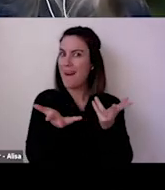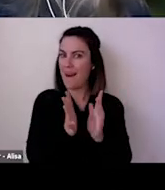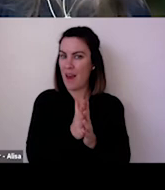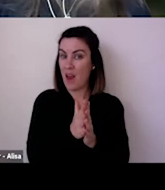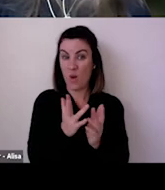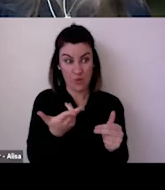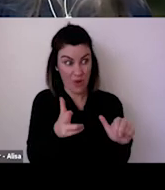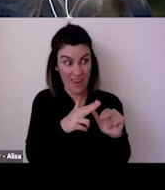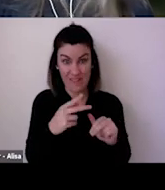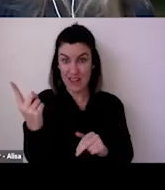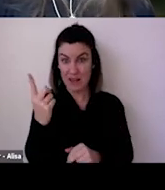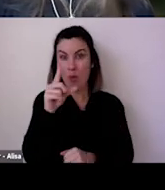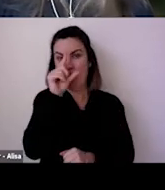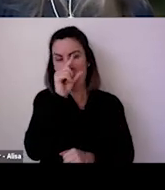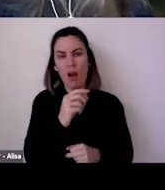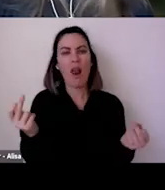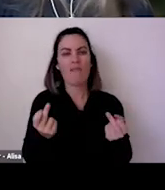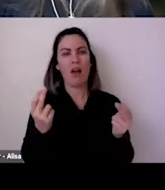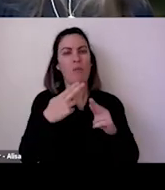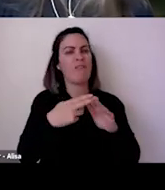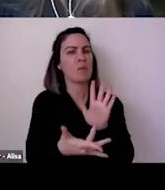the other 3 in 4 and it's really important for us to be thinking about the small proportion